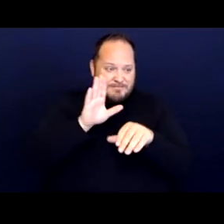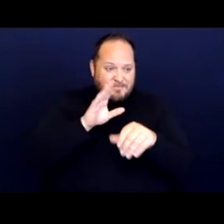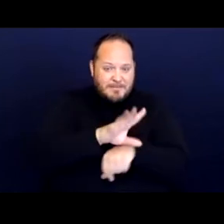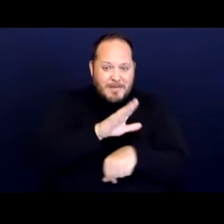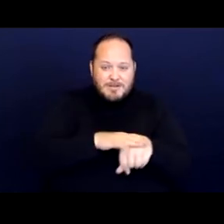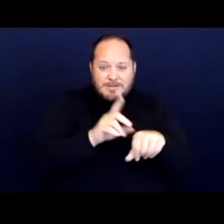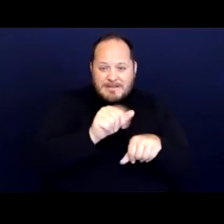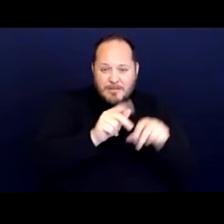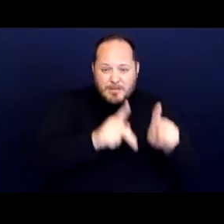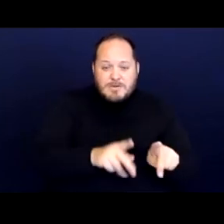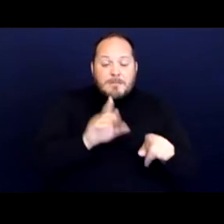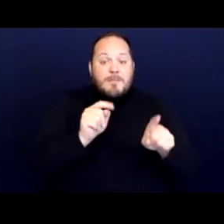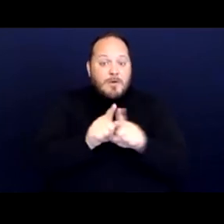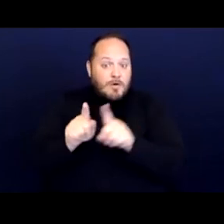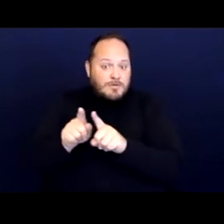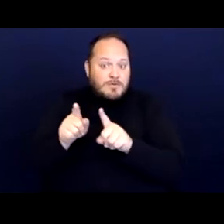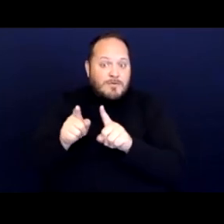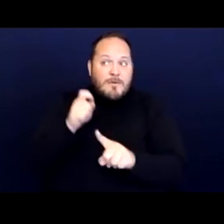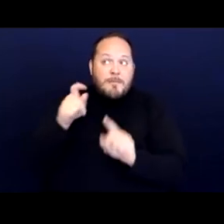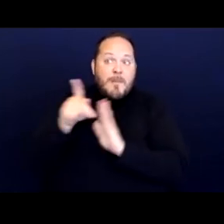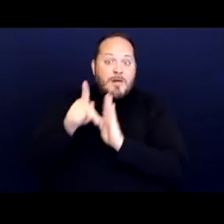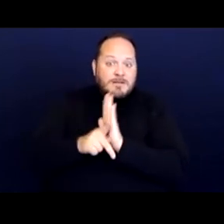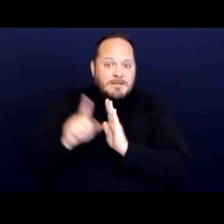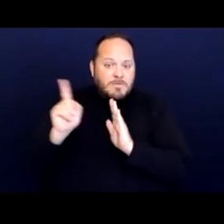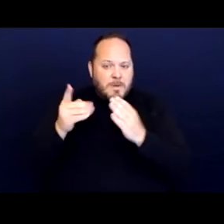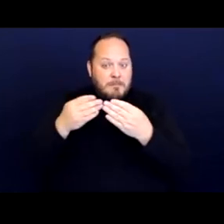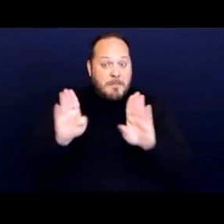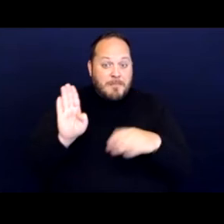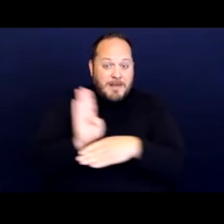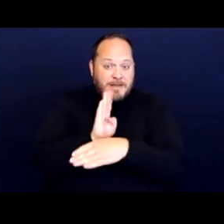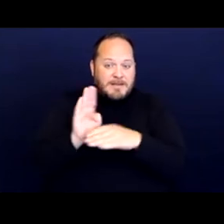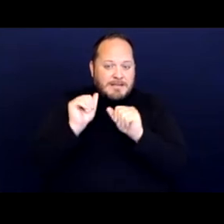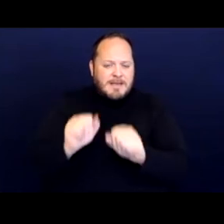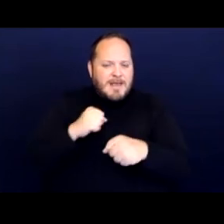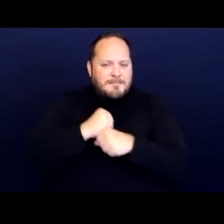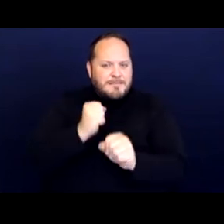but also from policies where public entities can make reasonable accommodations